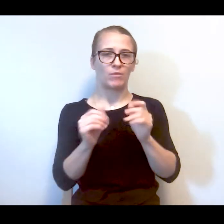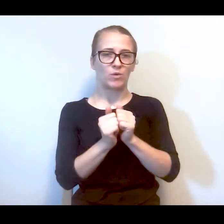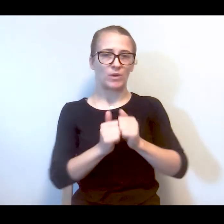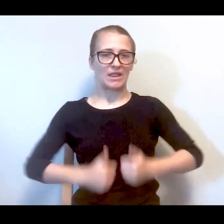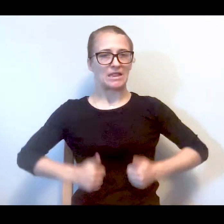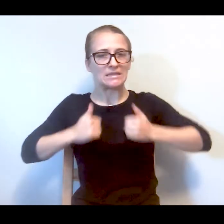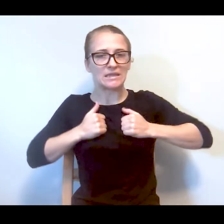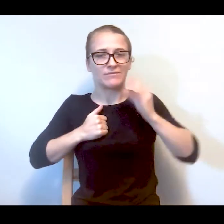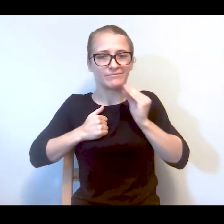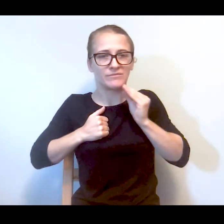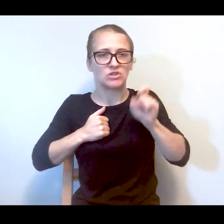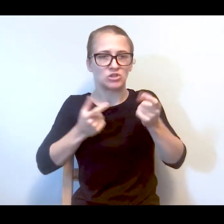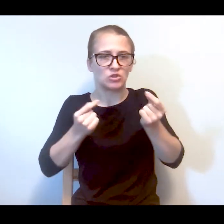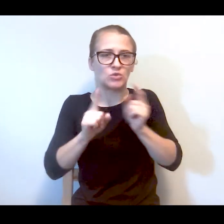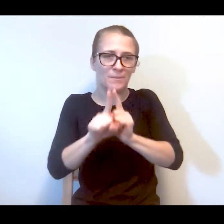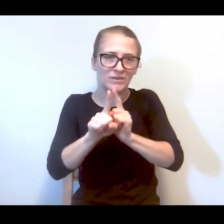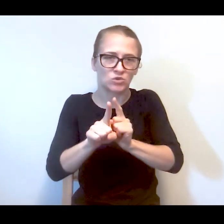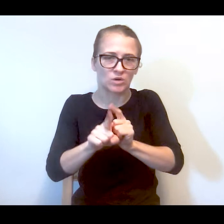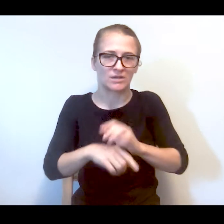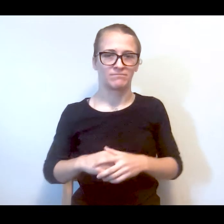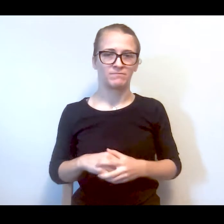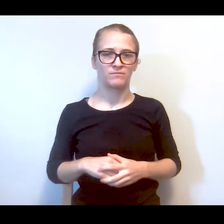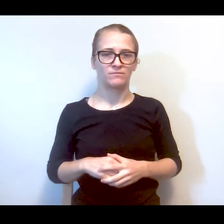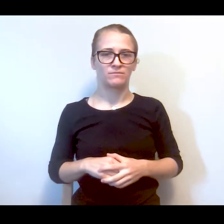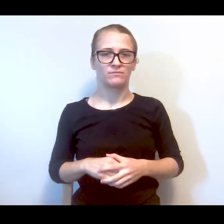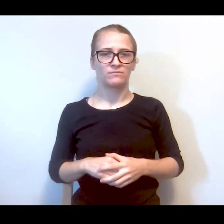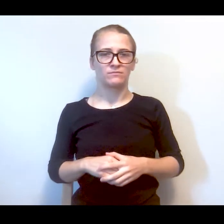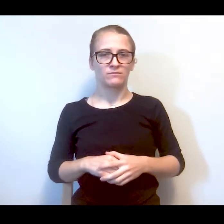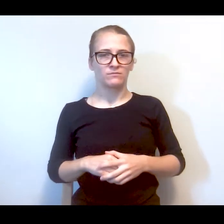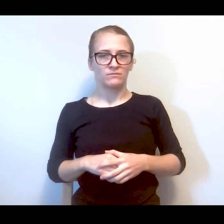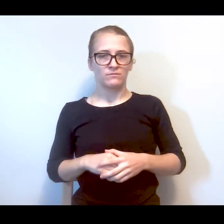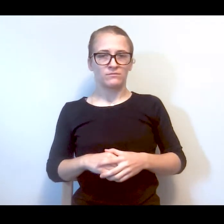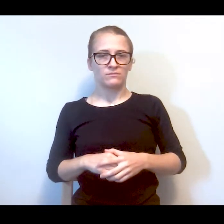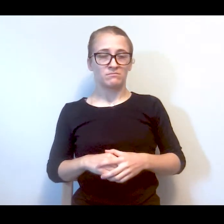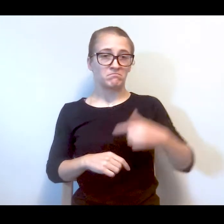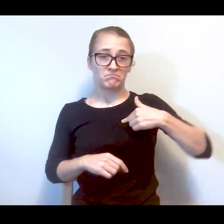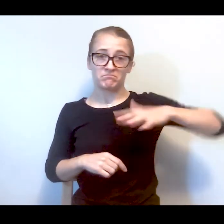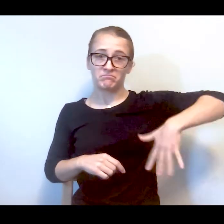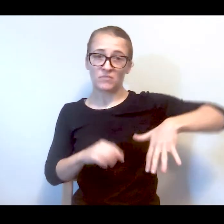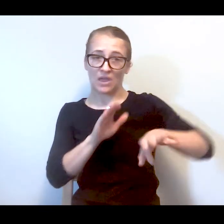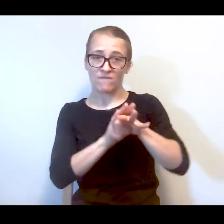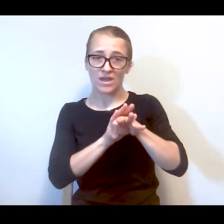experience should be doing the mentoring. And so I still haven't found those services. We are working